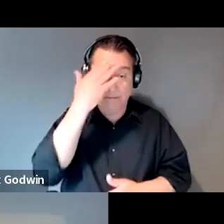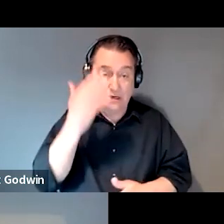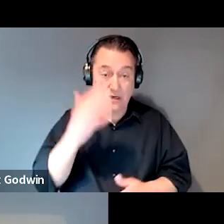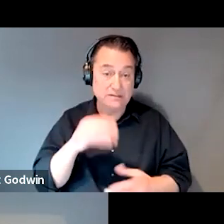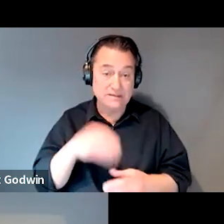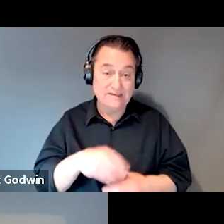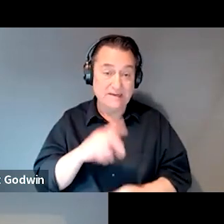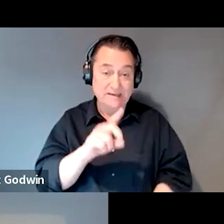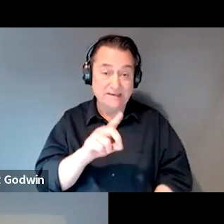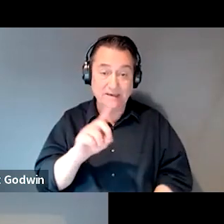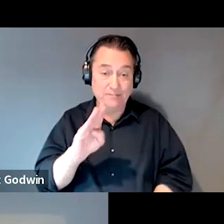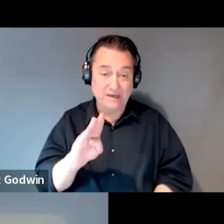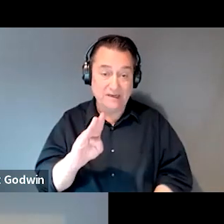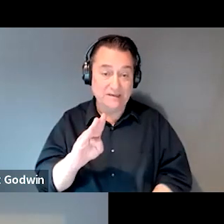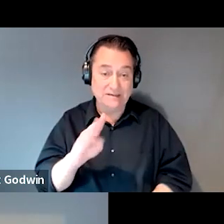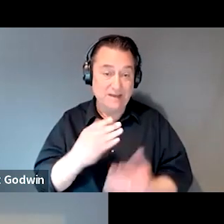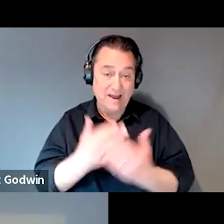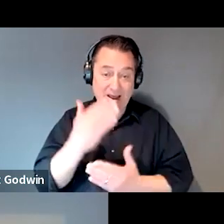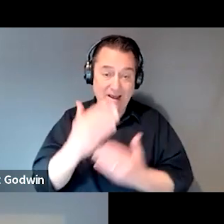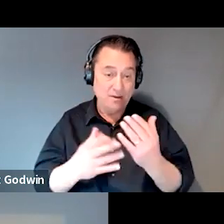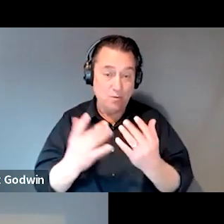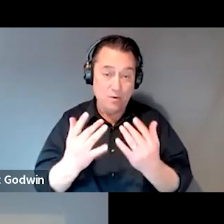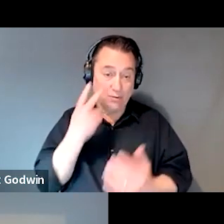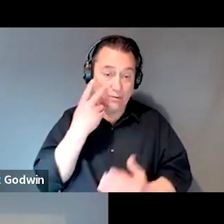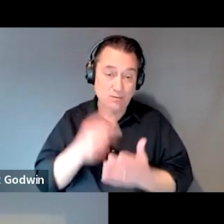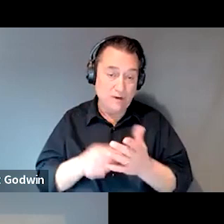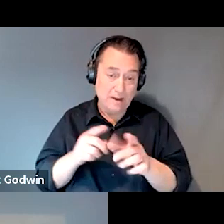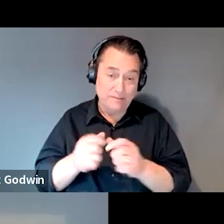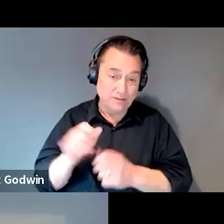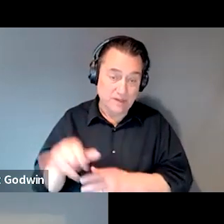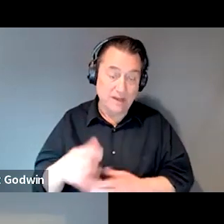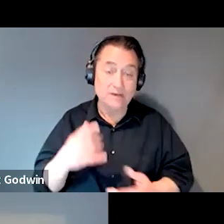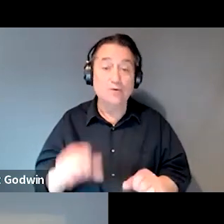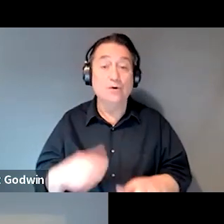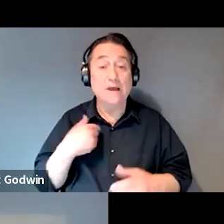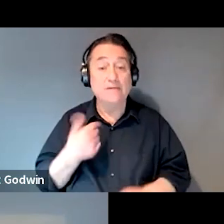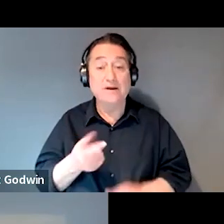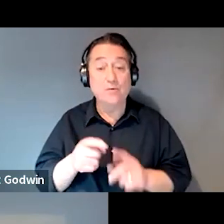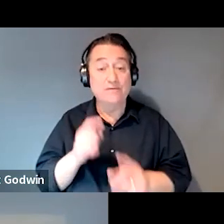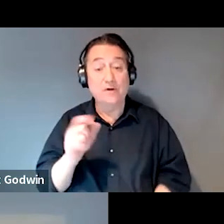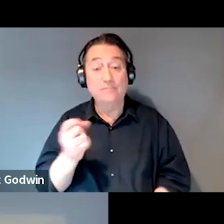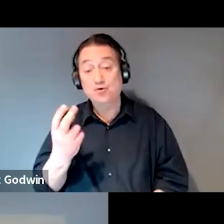and we're waiting to see what's gonna happen with that. But, you know, you could have anywhere from 12 to 30 folks